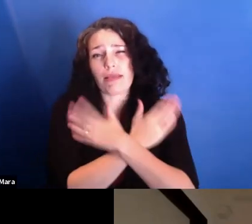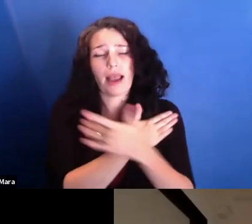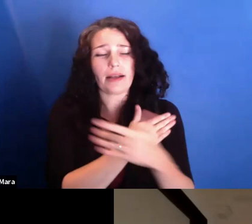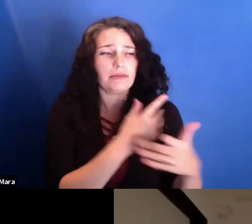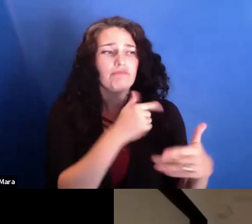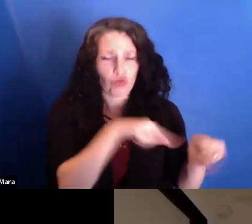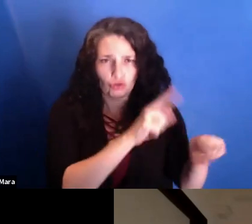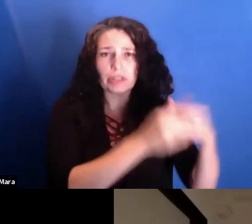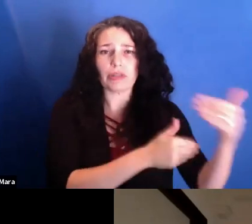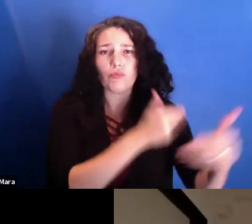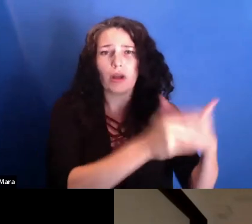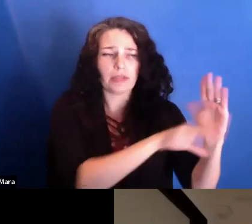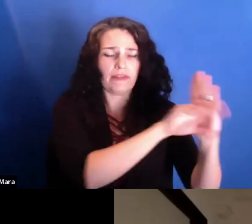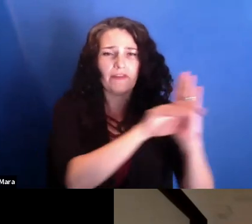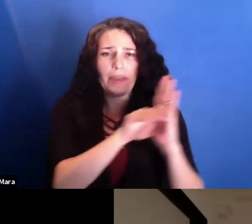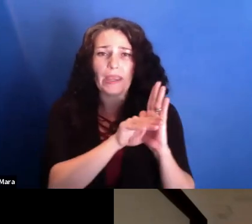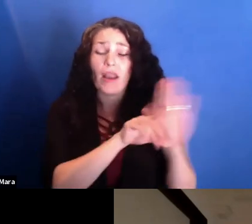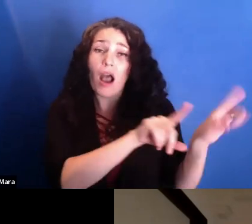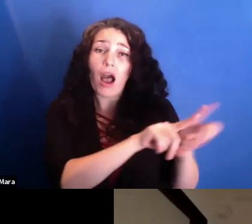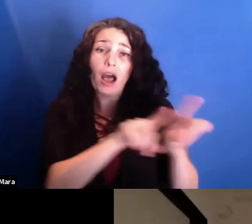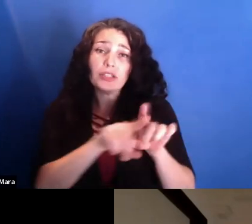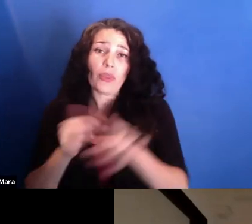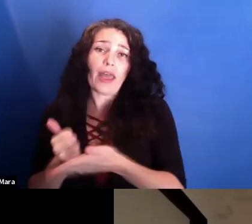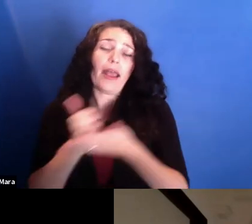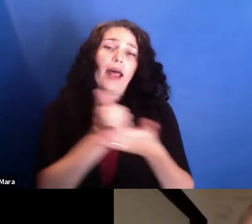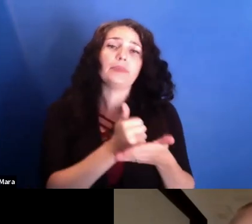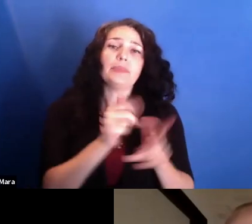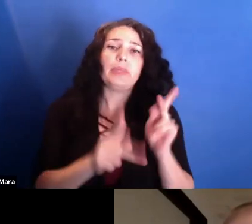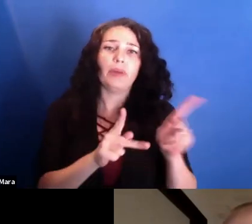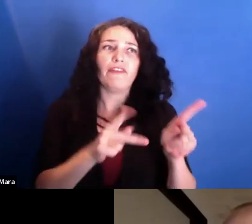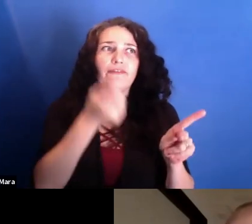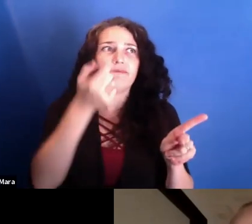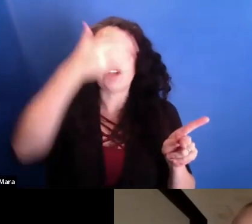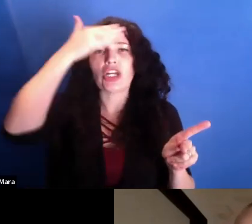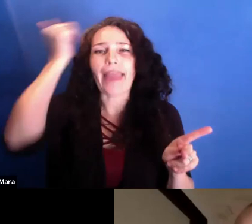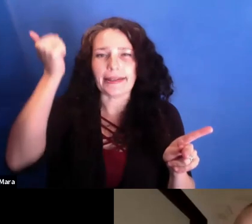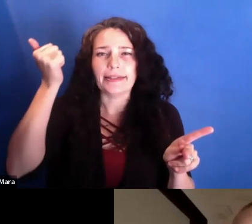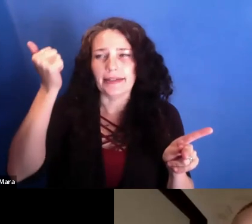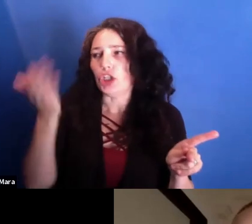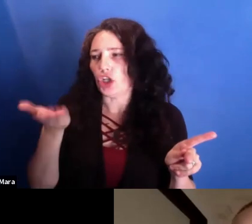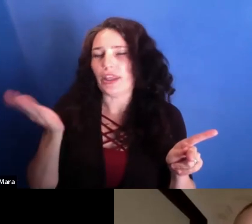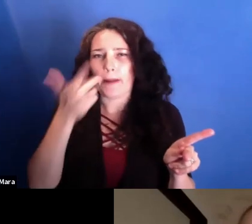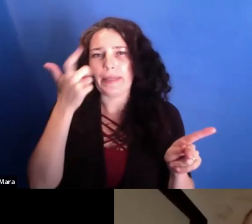And that also helps to make people forget that you are there. You know, when you spend a lot of time with them.